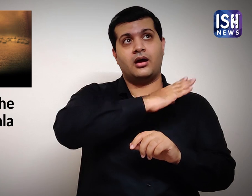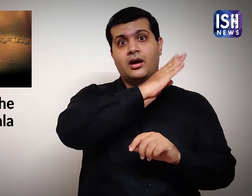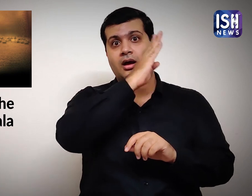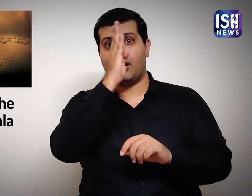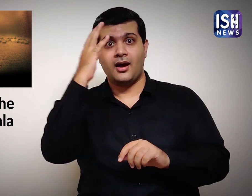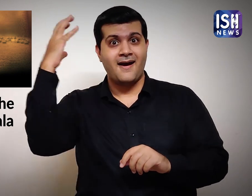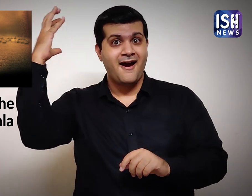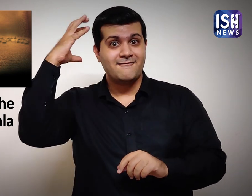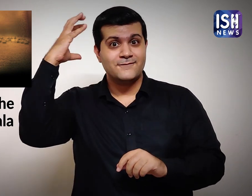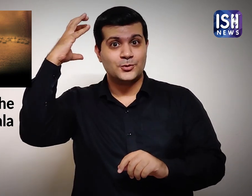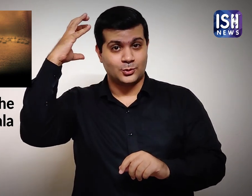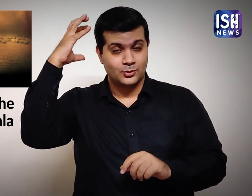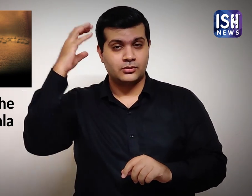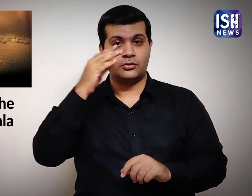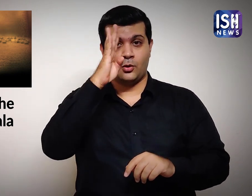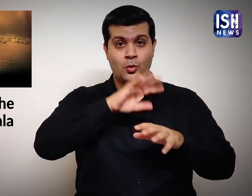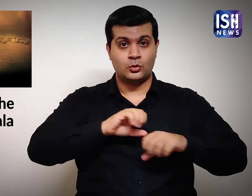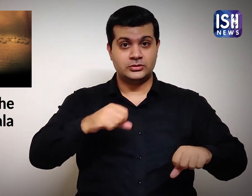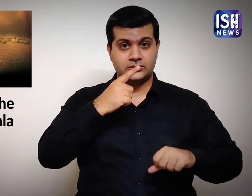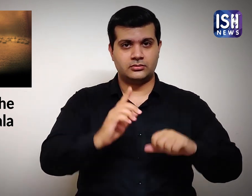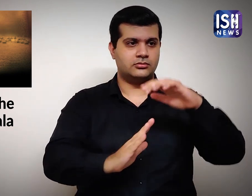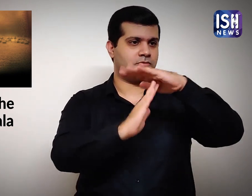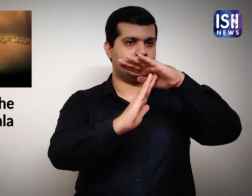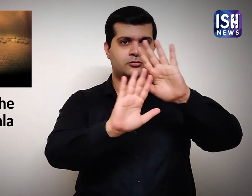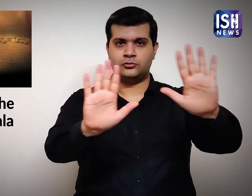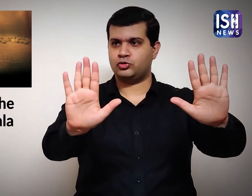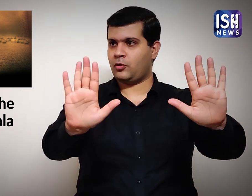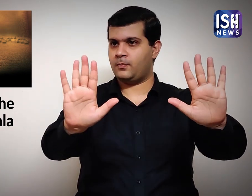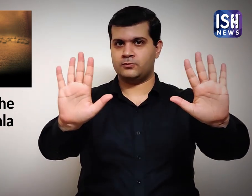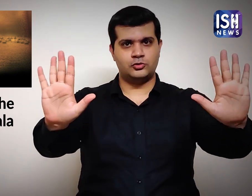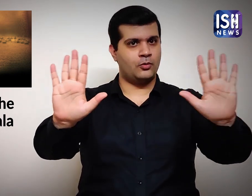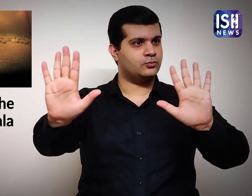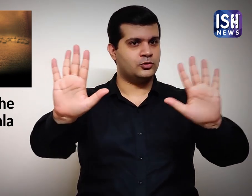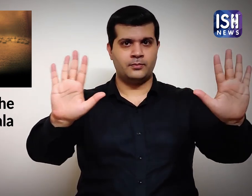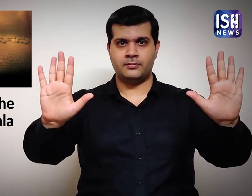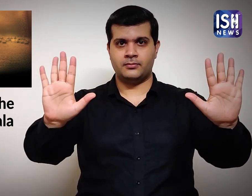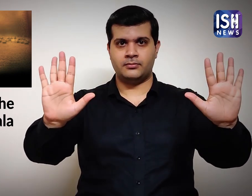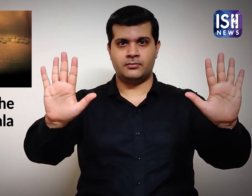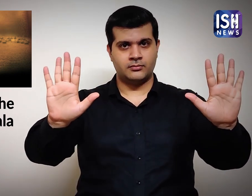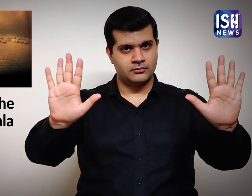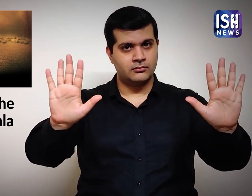When it was noon, Hussain stopped the fighting.